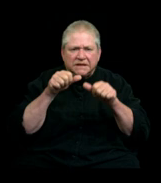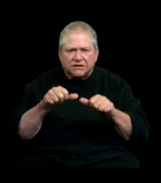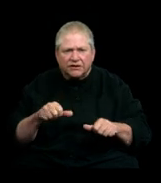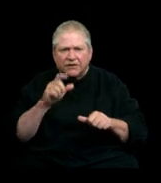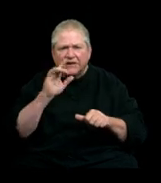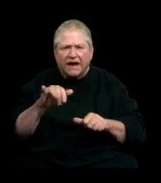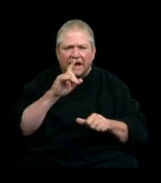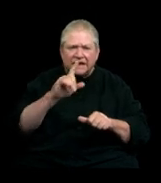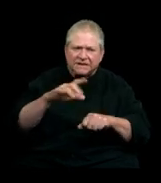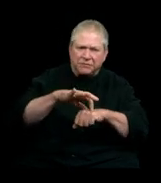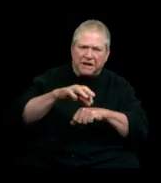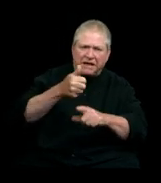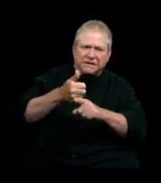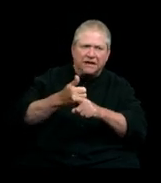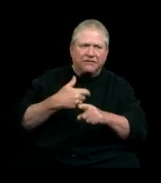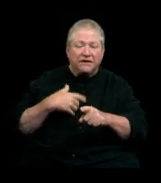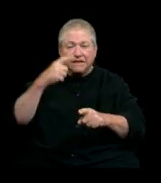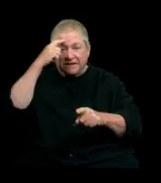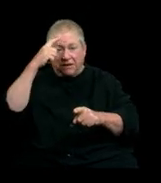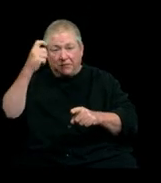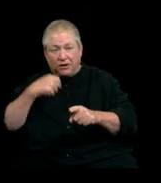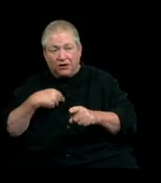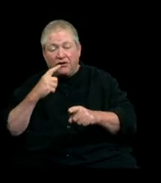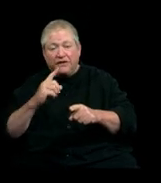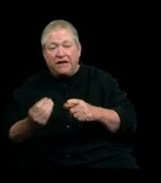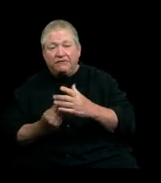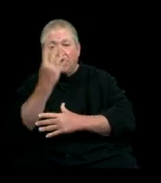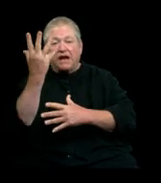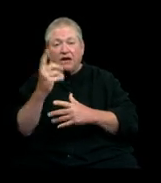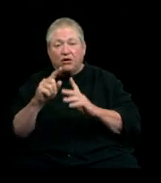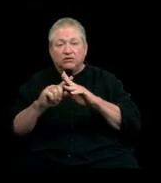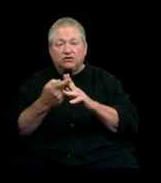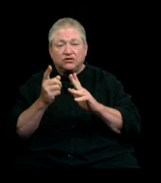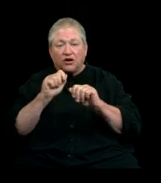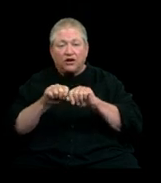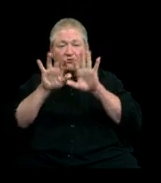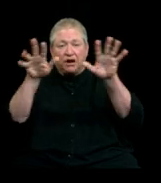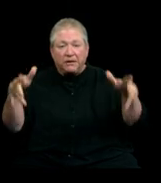This summer, the Kilauea volcano started erupting. What we were interested in was expanding our knowledge of the volcano